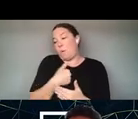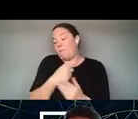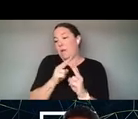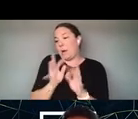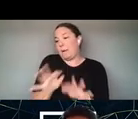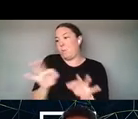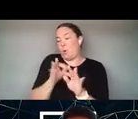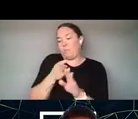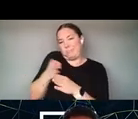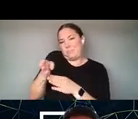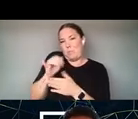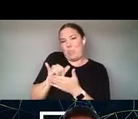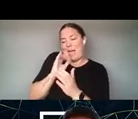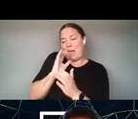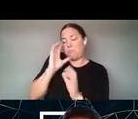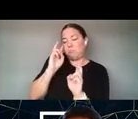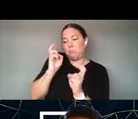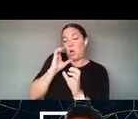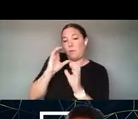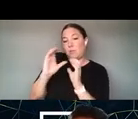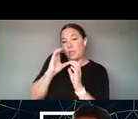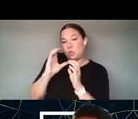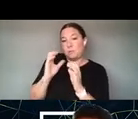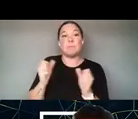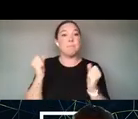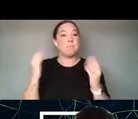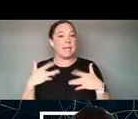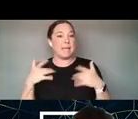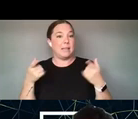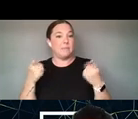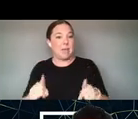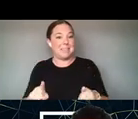HAVE EVENTS THAT DOROTHY MENTIONED - THEY'RE IN PERSON AND THEN WE'VE SORT OF TAKEN THEM